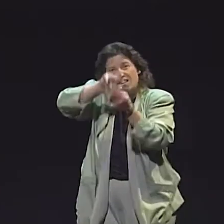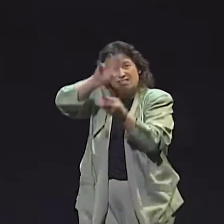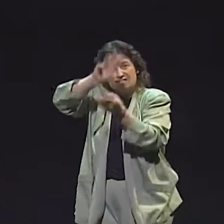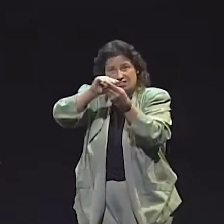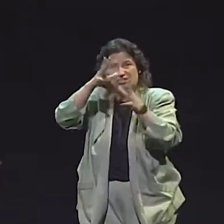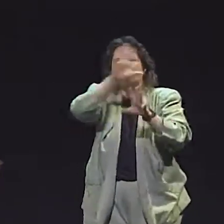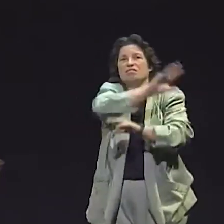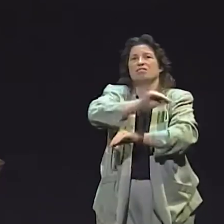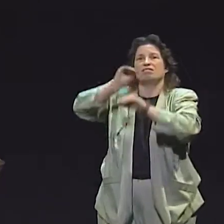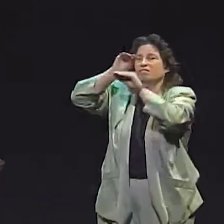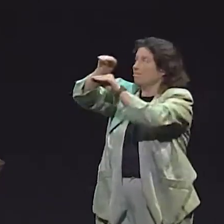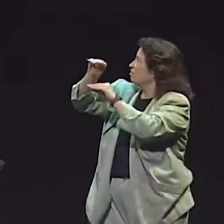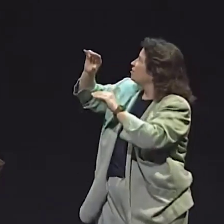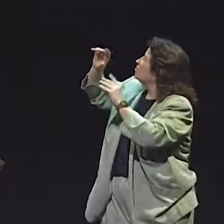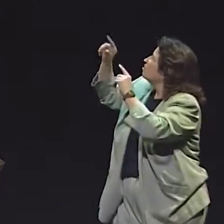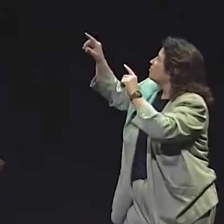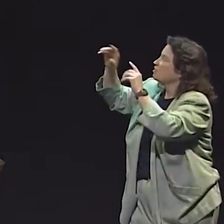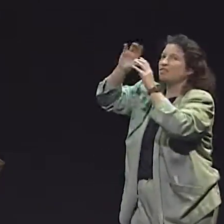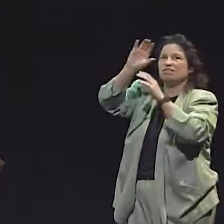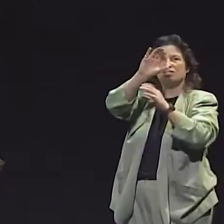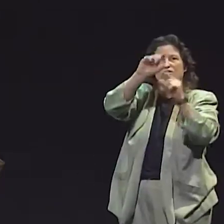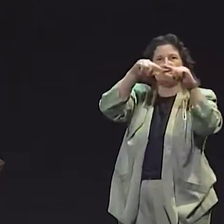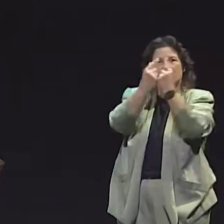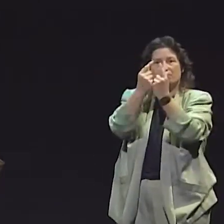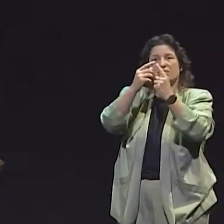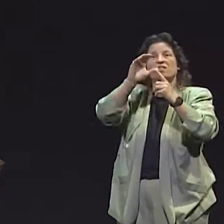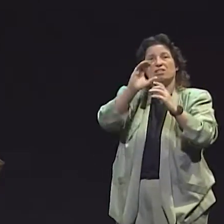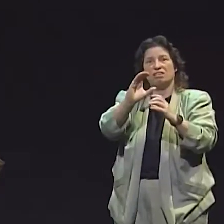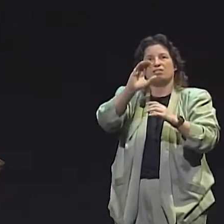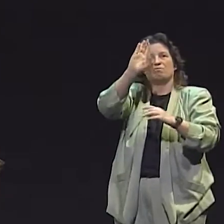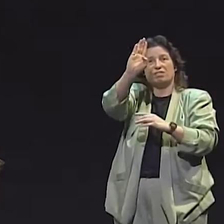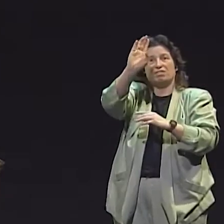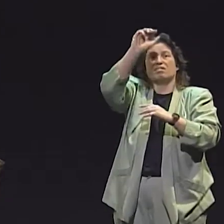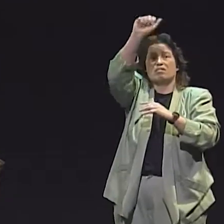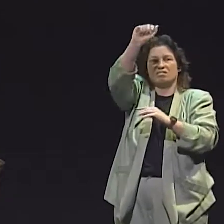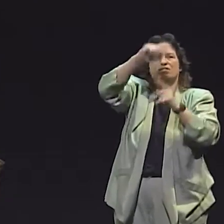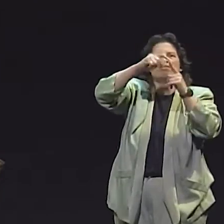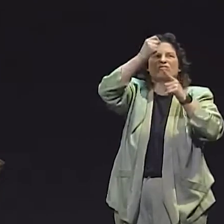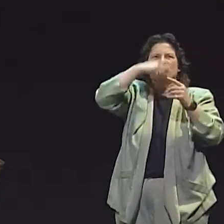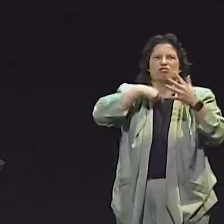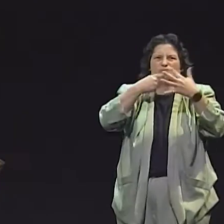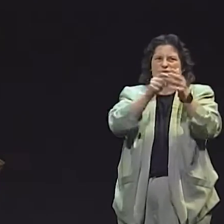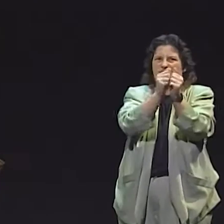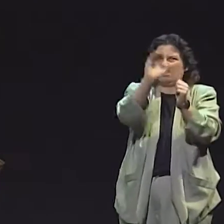I PERFORMED A LOT OF STATISTICS ON THESE DATA